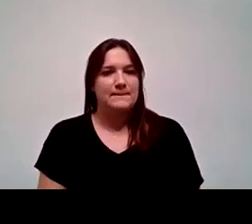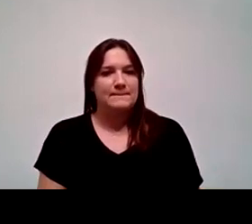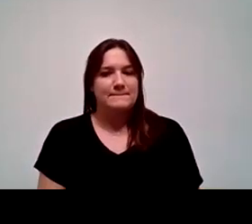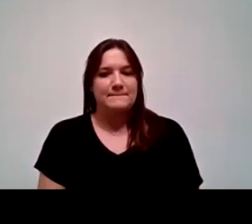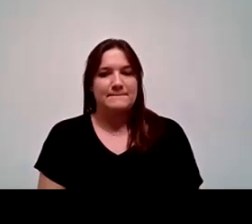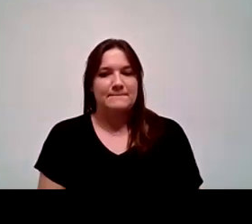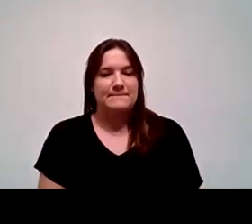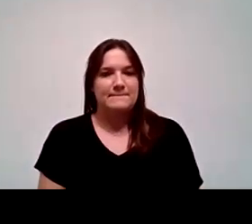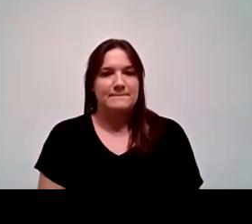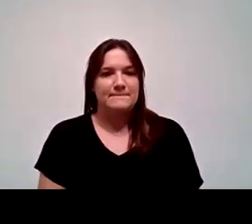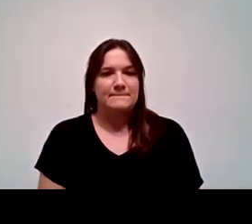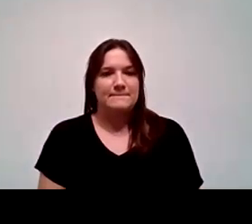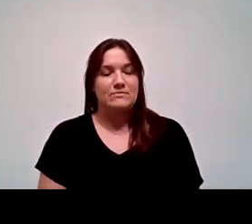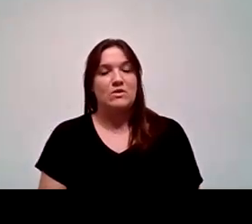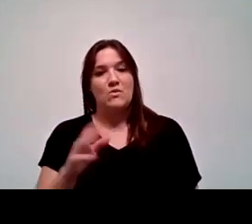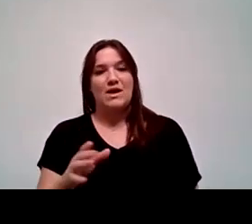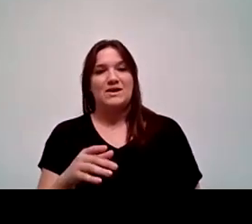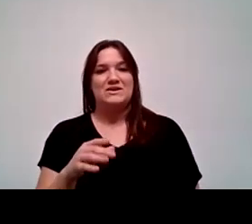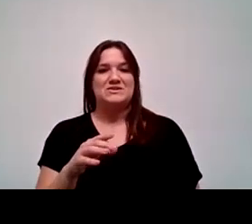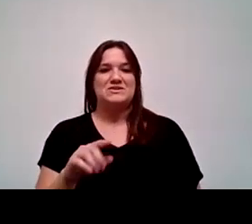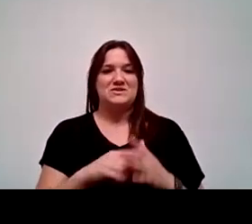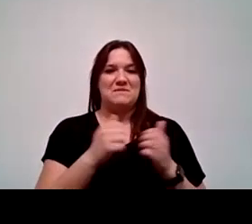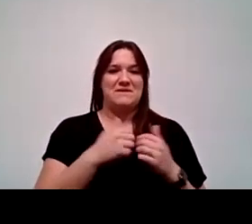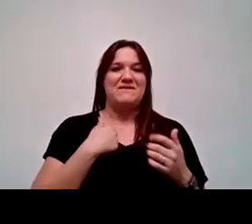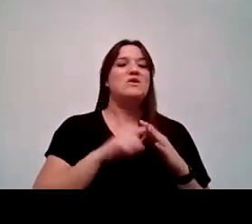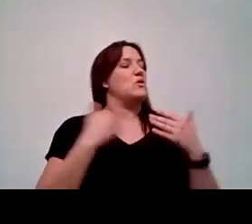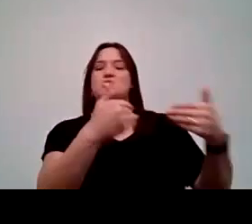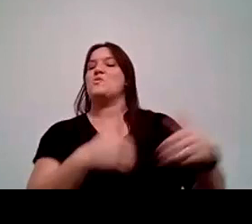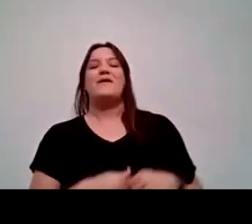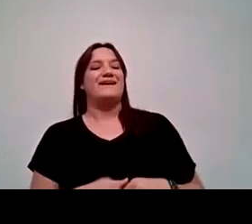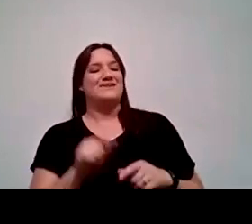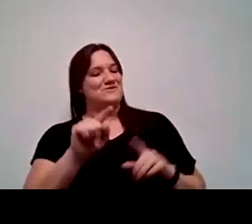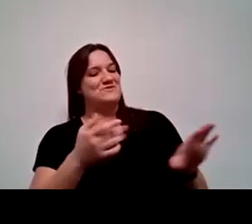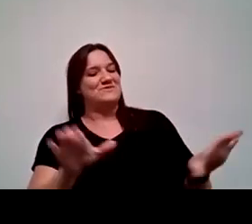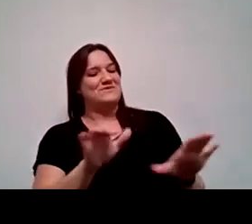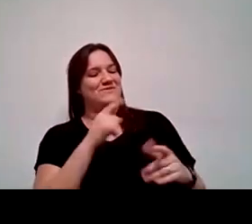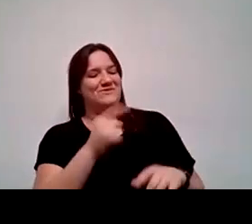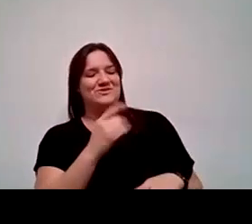Dr. Armstrong, since she mentioned me first, do you mind if. That’s what I wanted, go right ahead. Very good. Thank you.